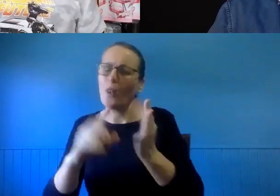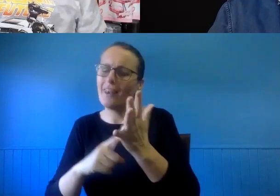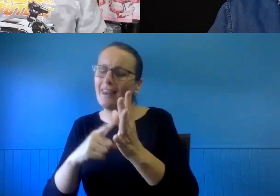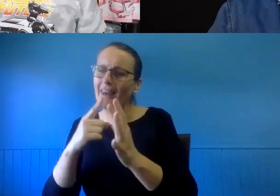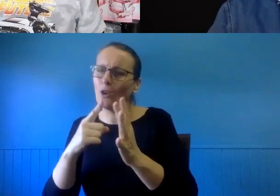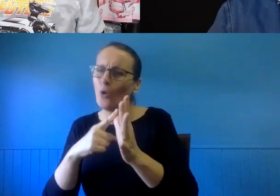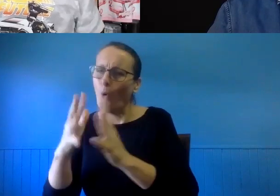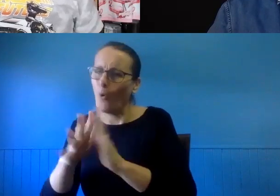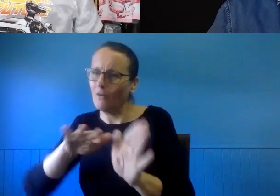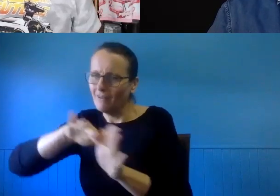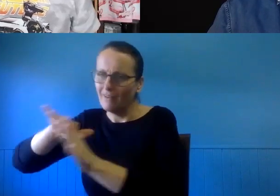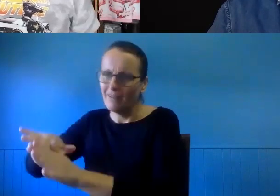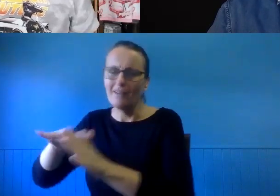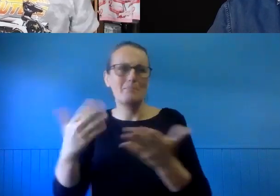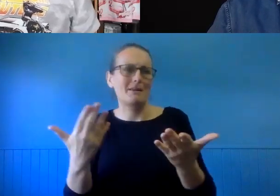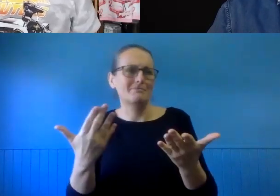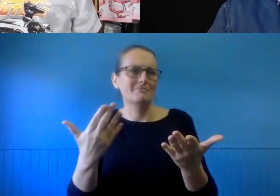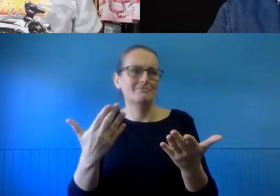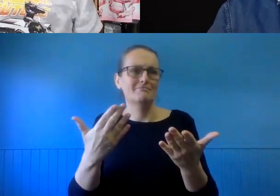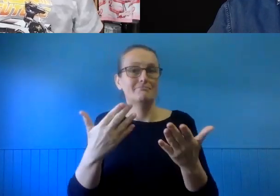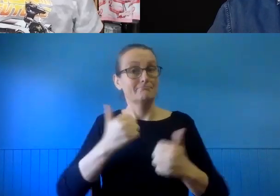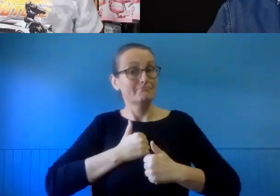Things like - you know, ethics, particularly when